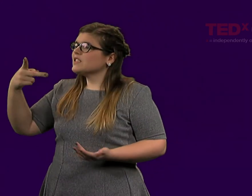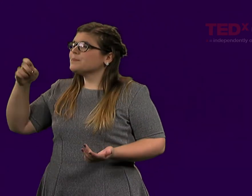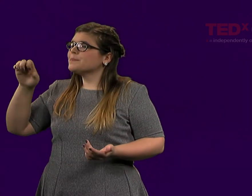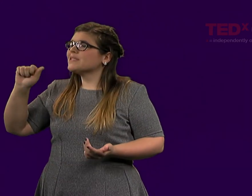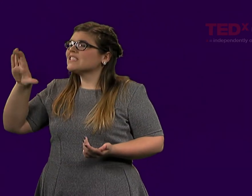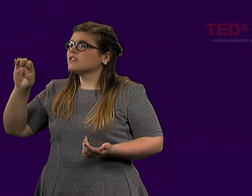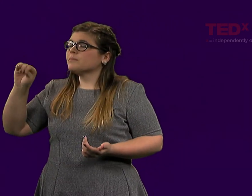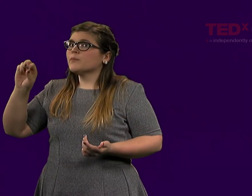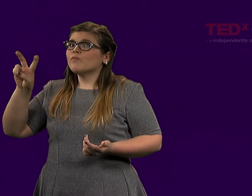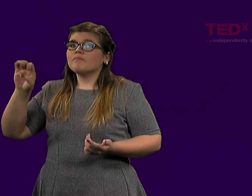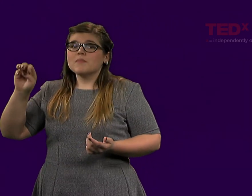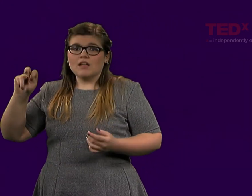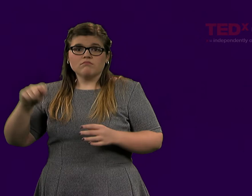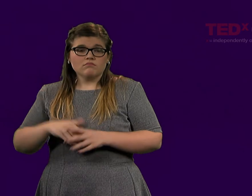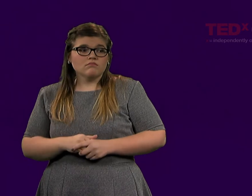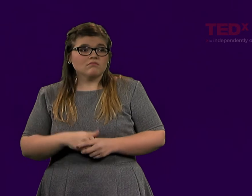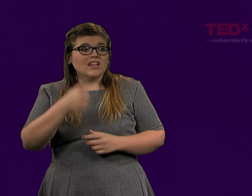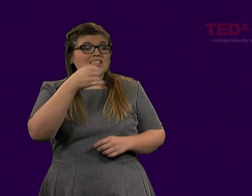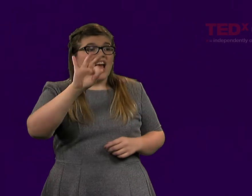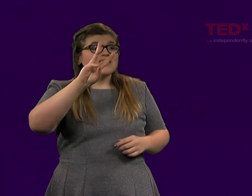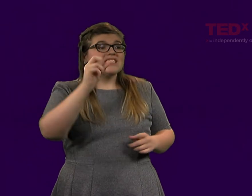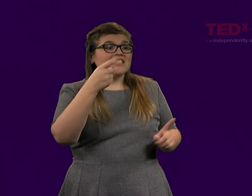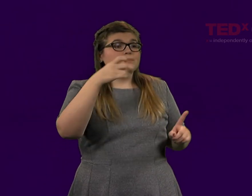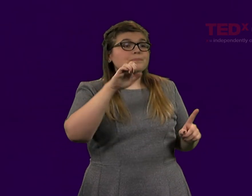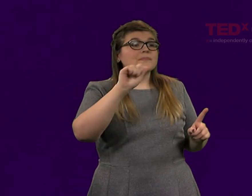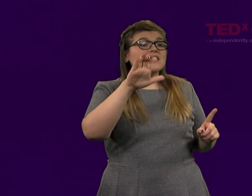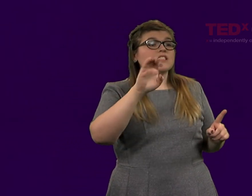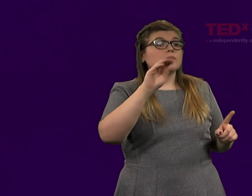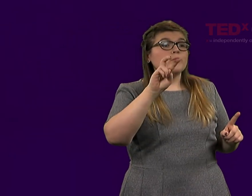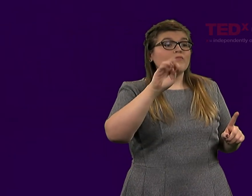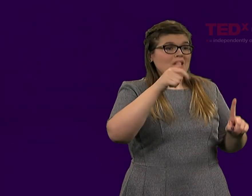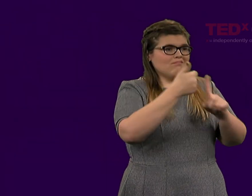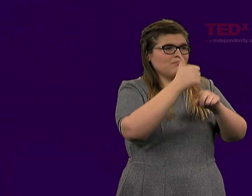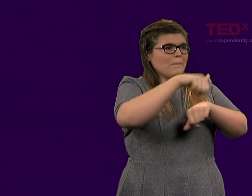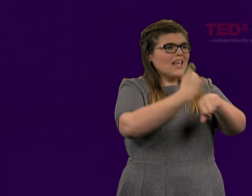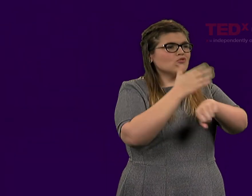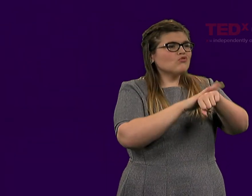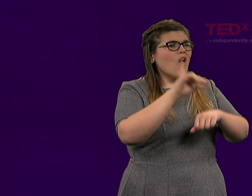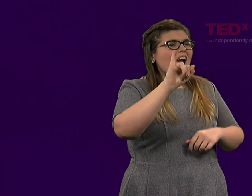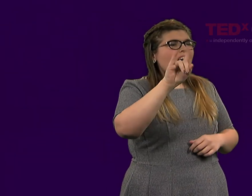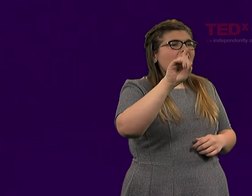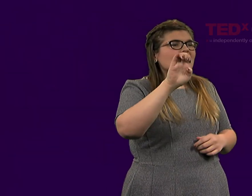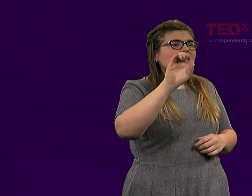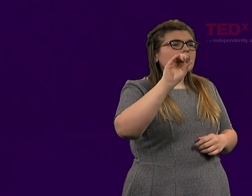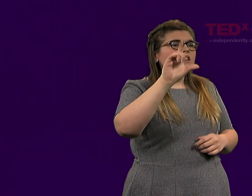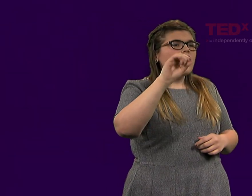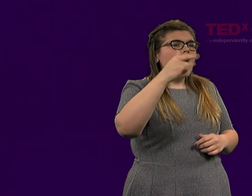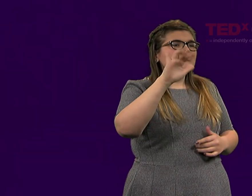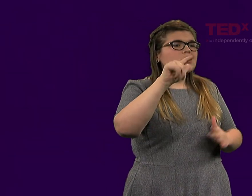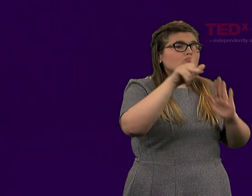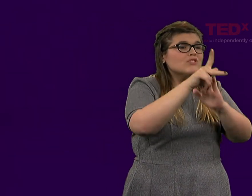and the peace movement of past generations, those principles, those abstract concepts